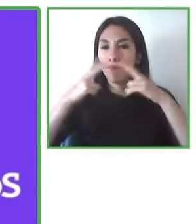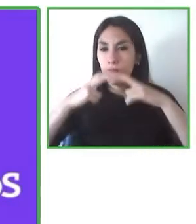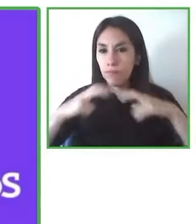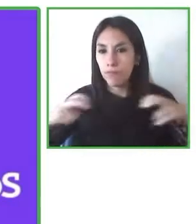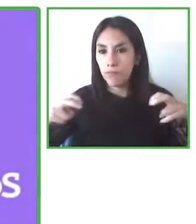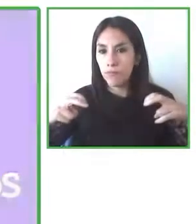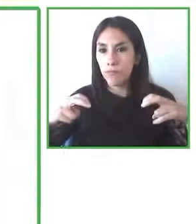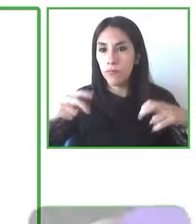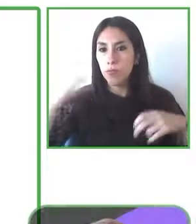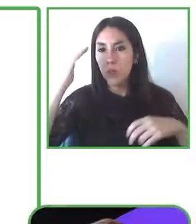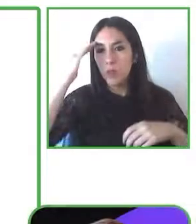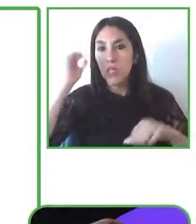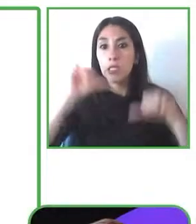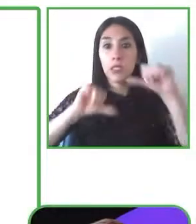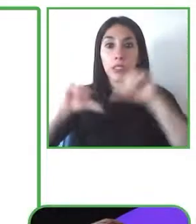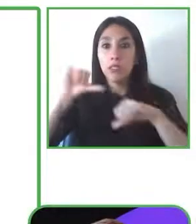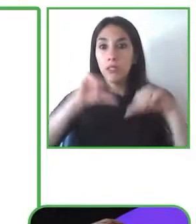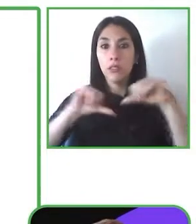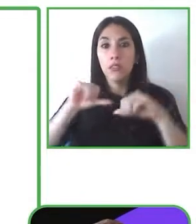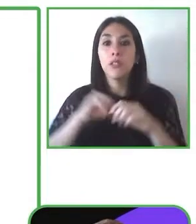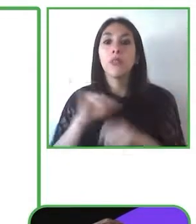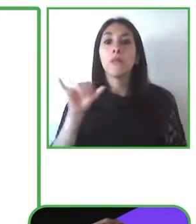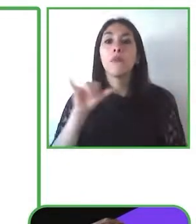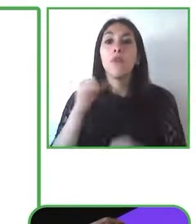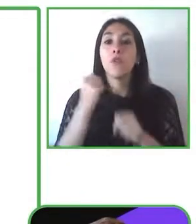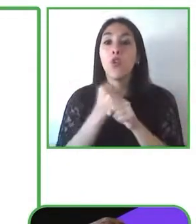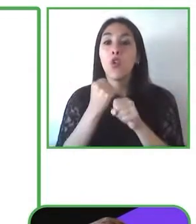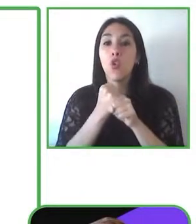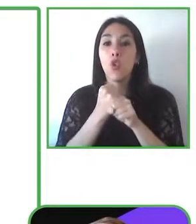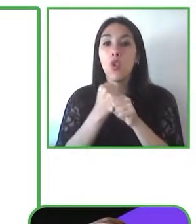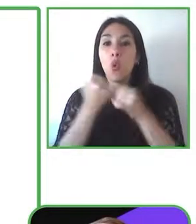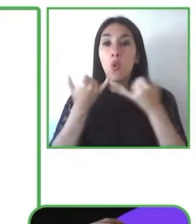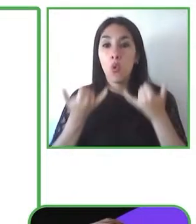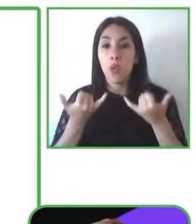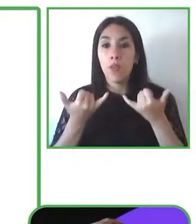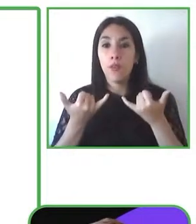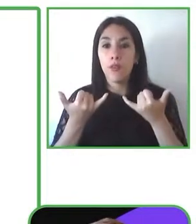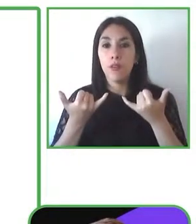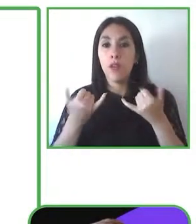with my current role the Atos global accessibility and digital inclusion governance